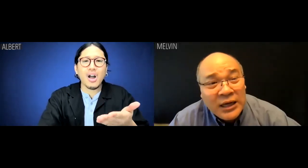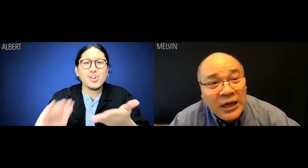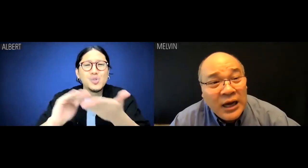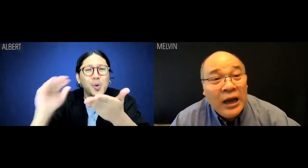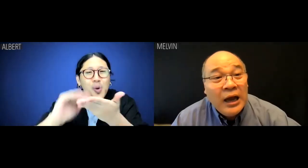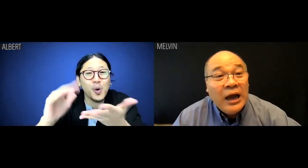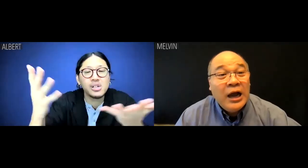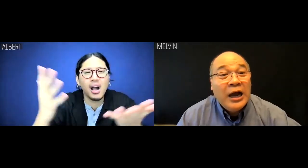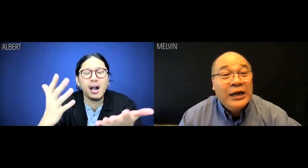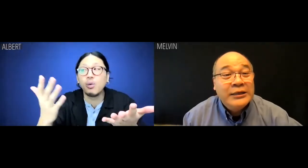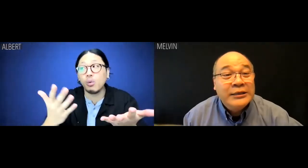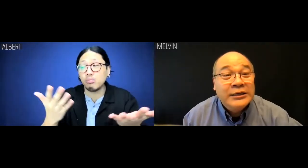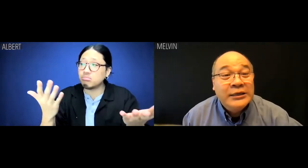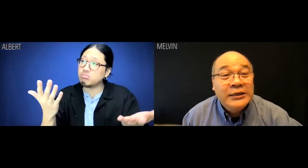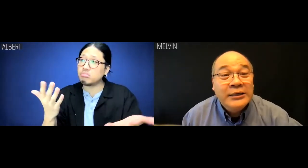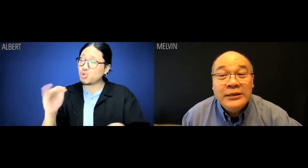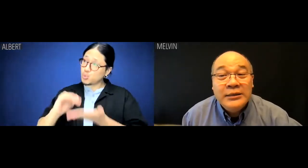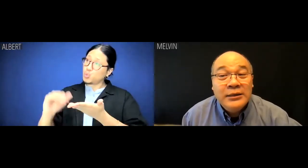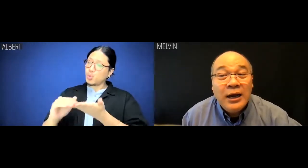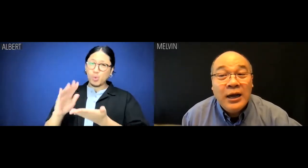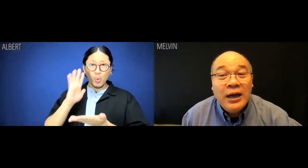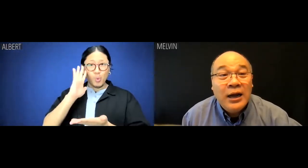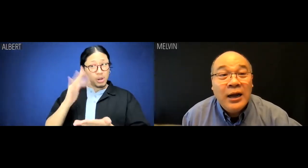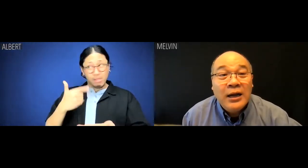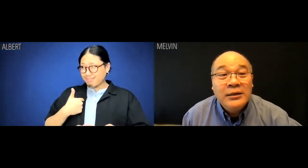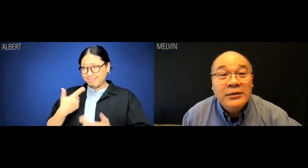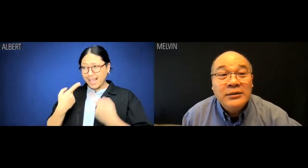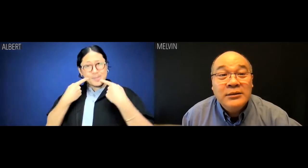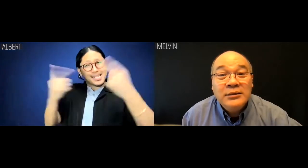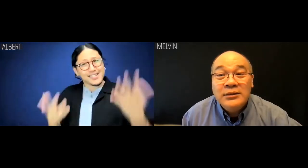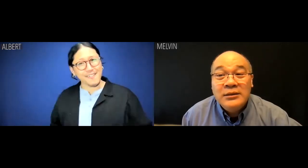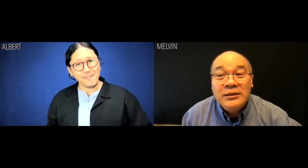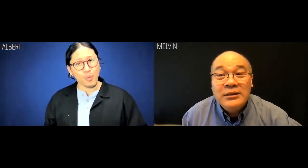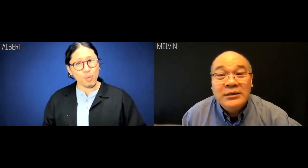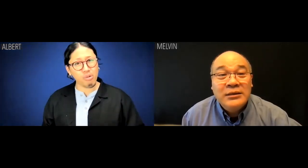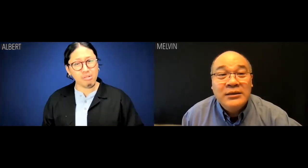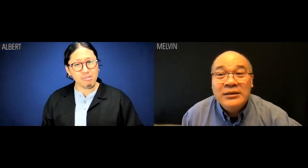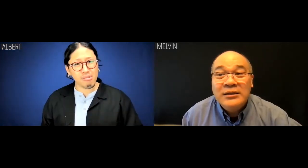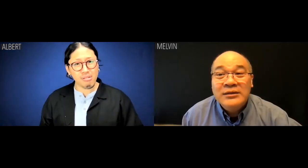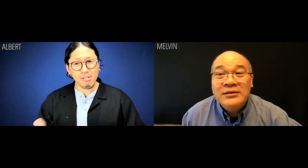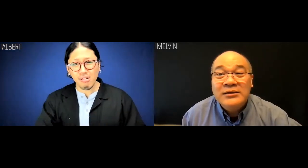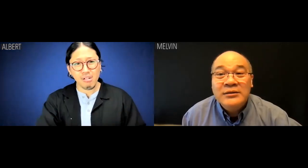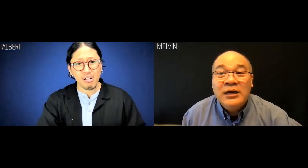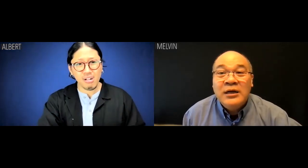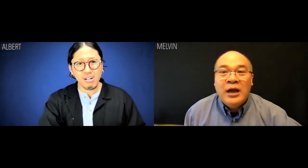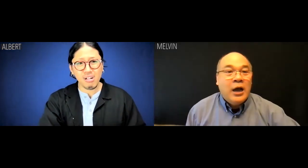Albert: It isn't a crutch! A crutch would help me to get somewhere.